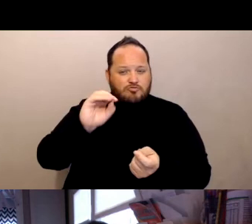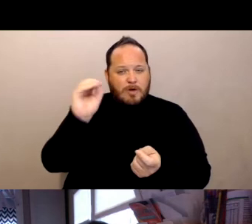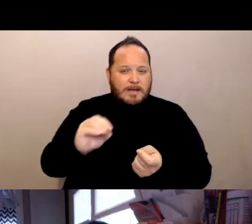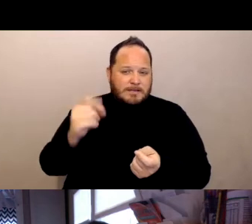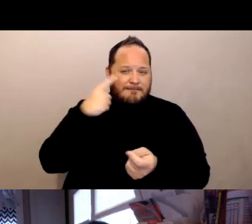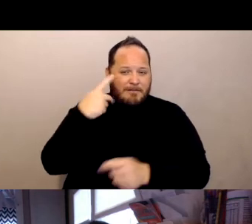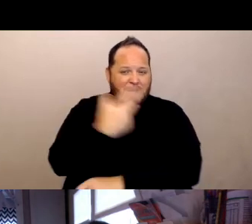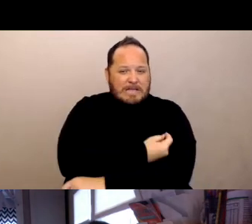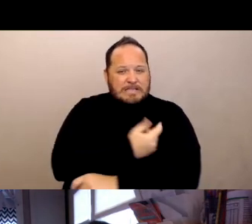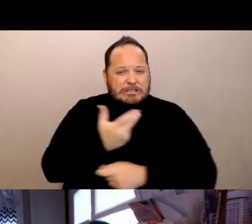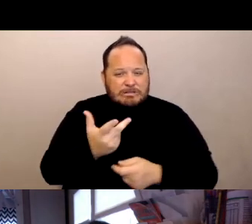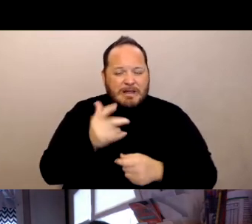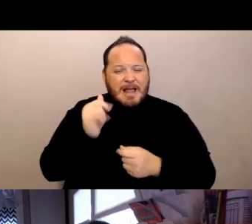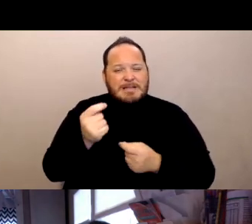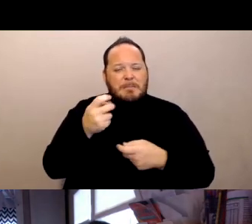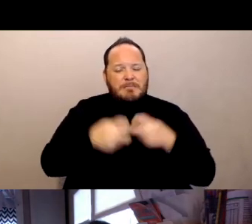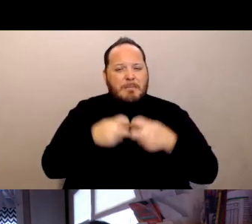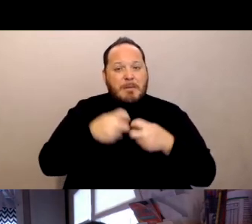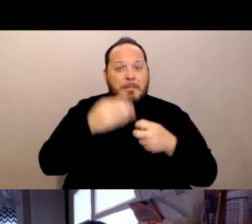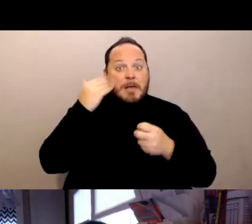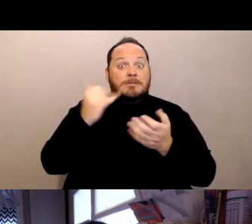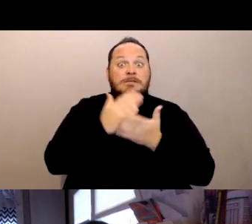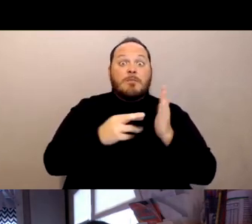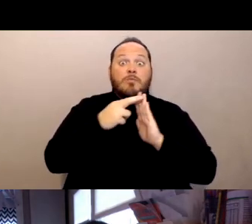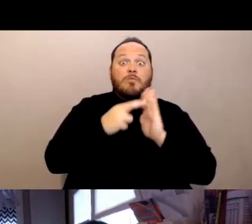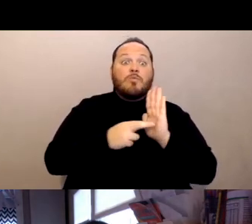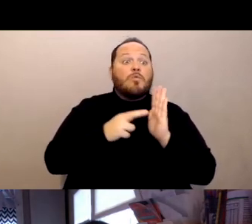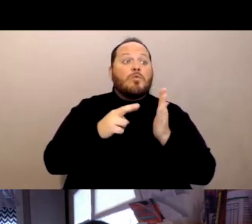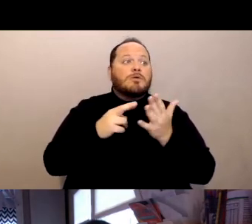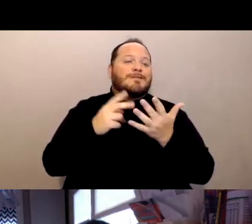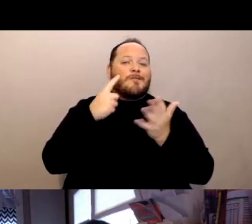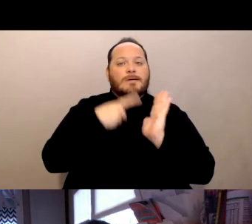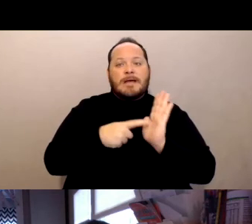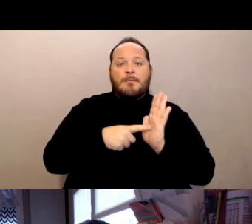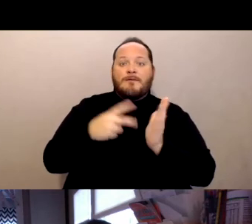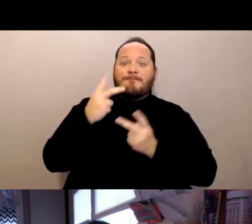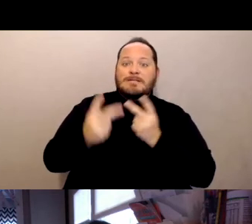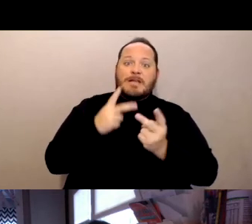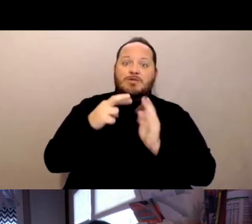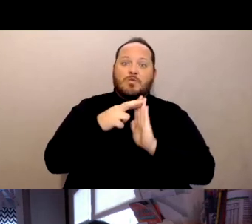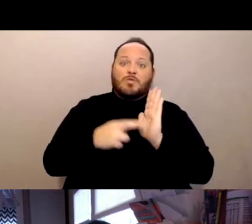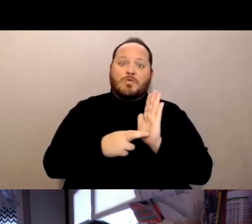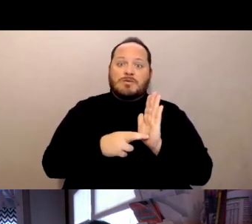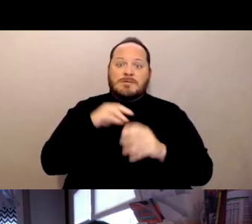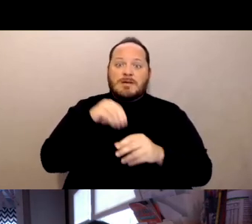some of the rules related to visitation, for example in nursing homes are predicated